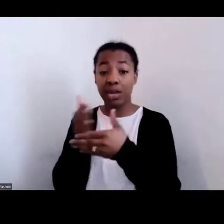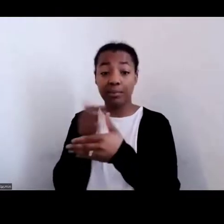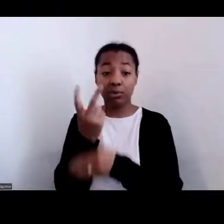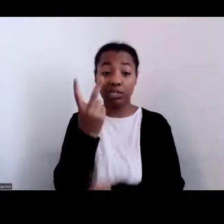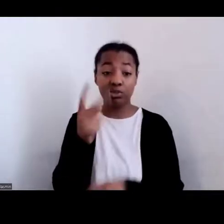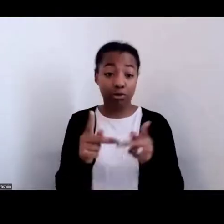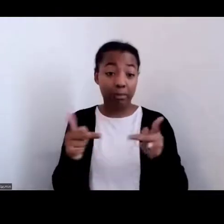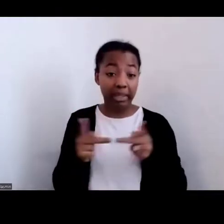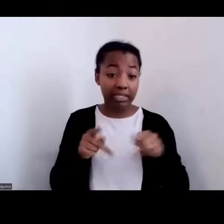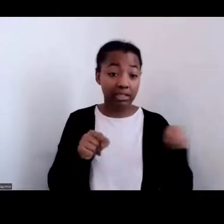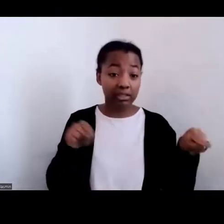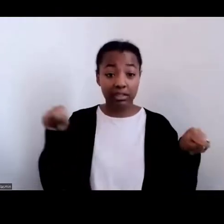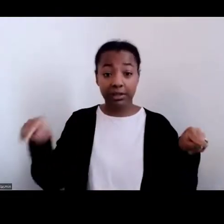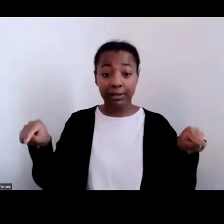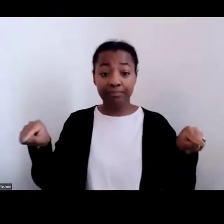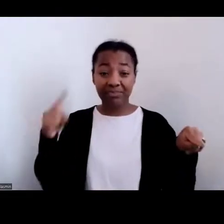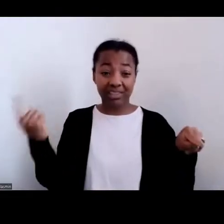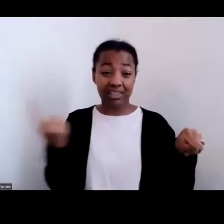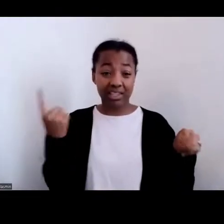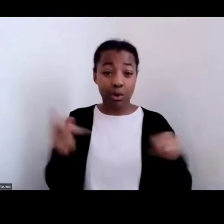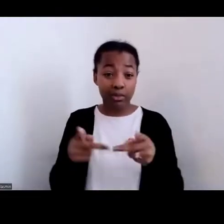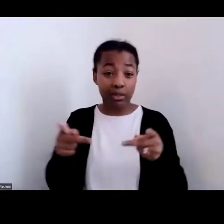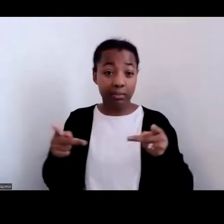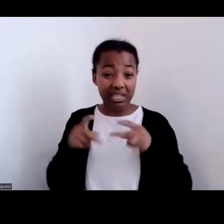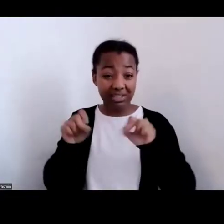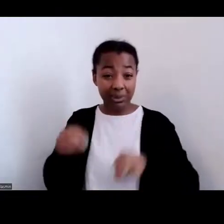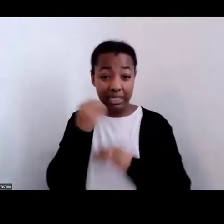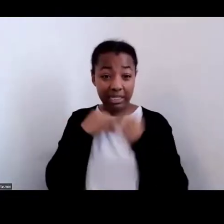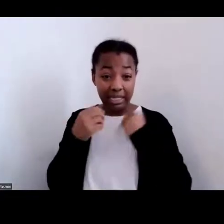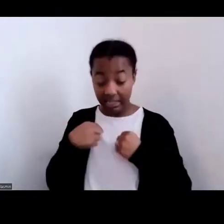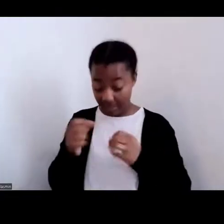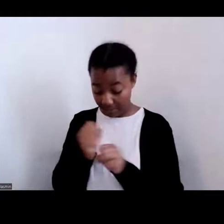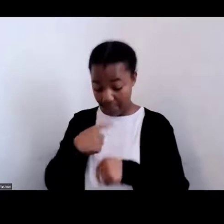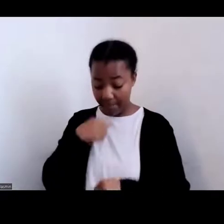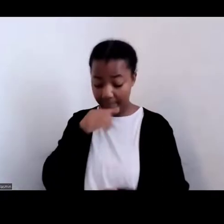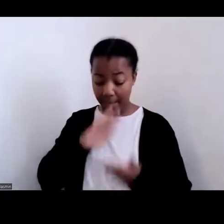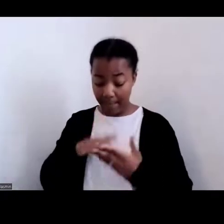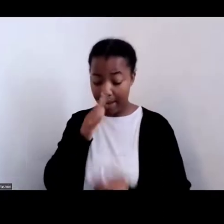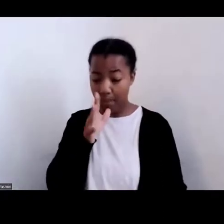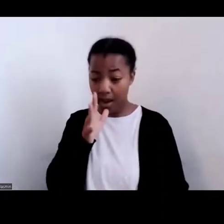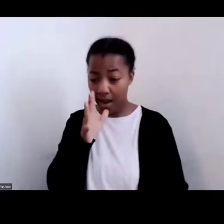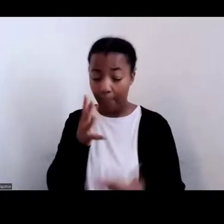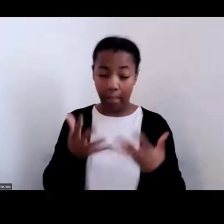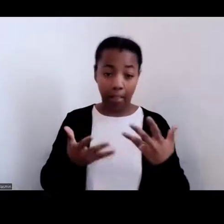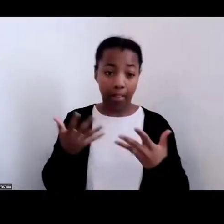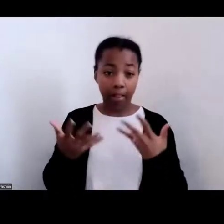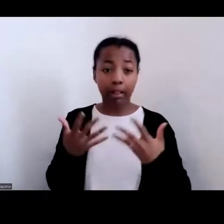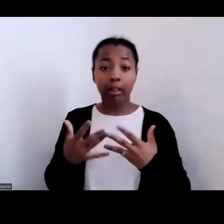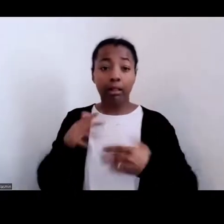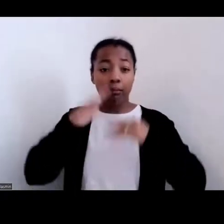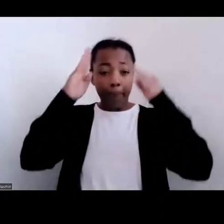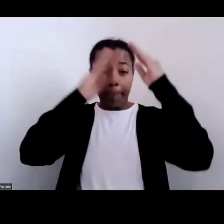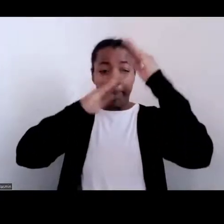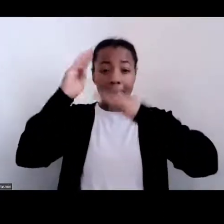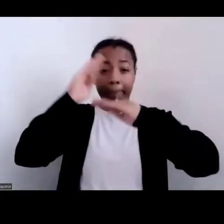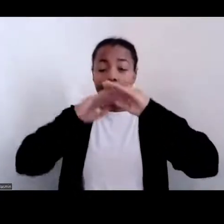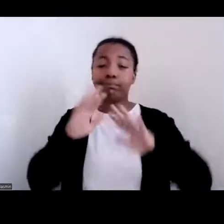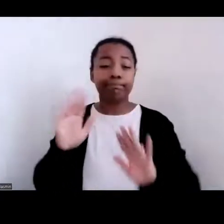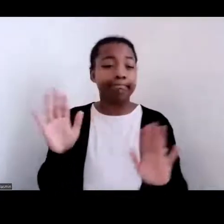And, oh, my God, but am I a bad mom if I stop here? We put so much pressure on people on a regular basis around food.